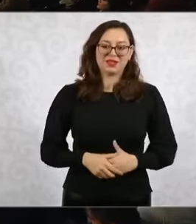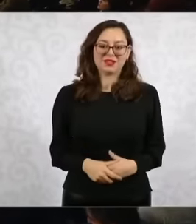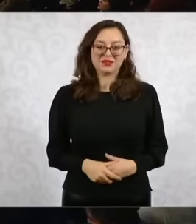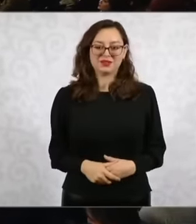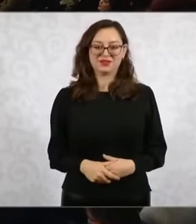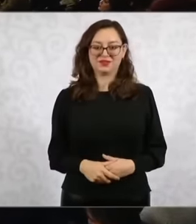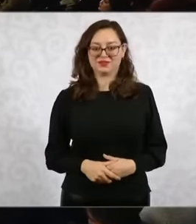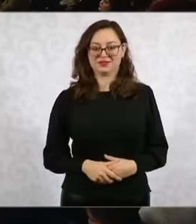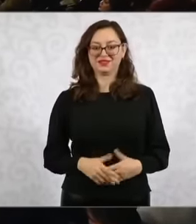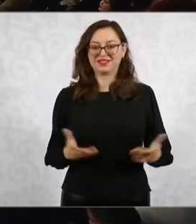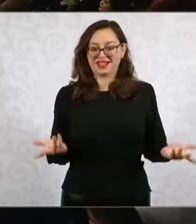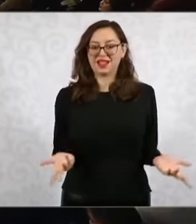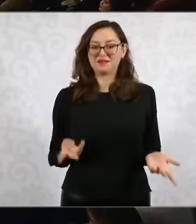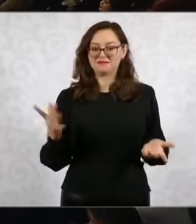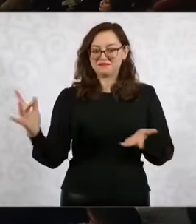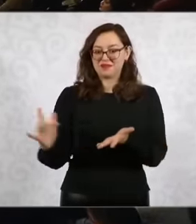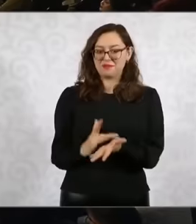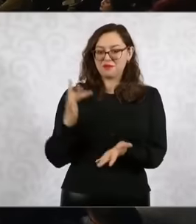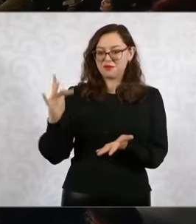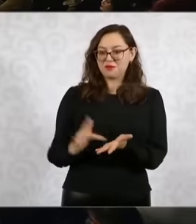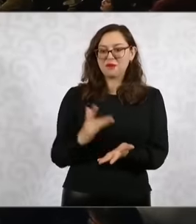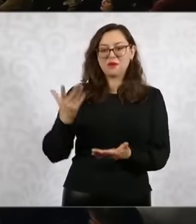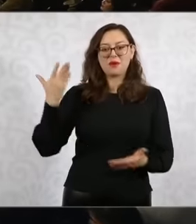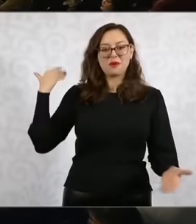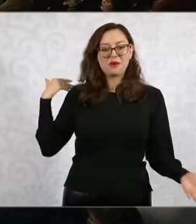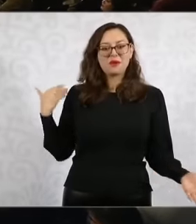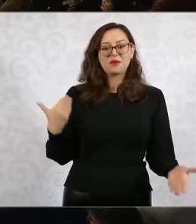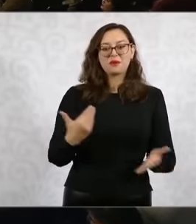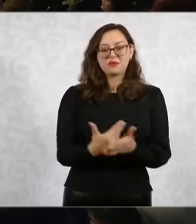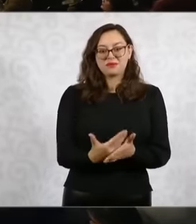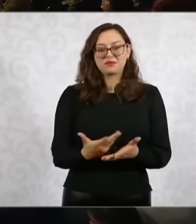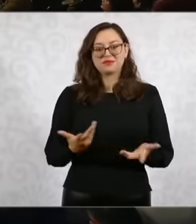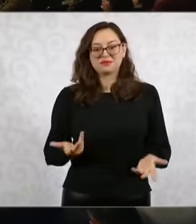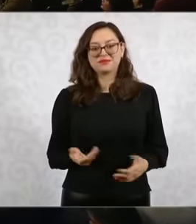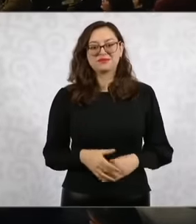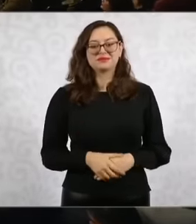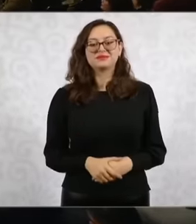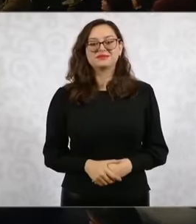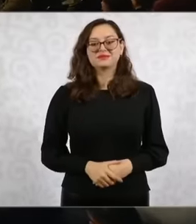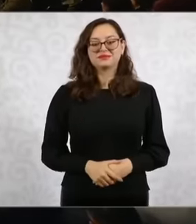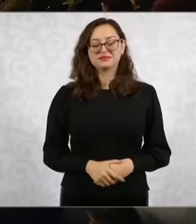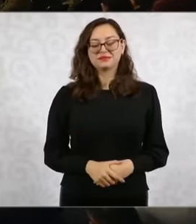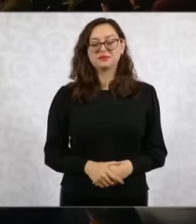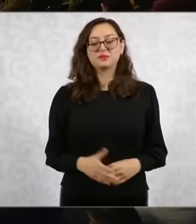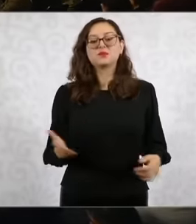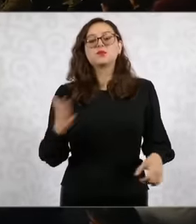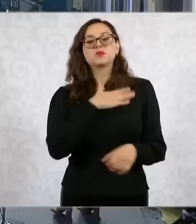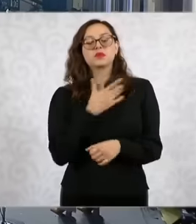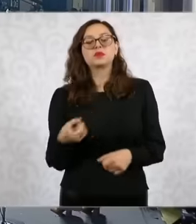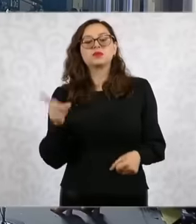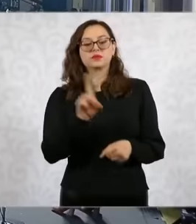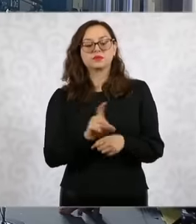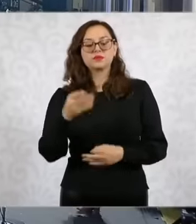in Mexico City covering Good morning to all doctor just now I was talking about the